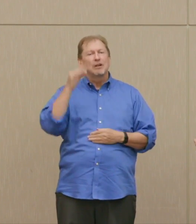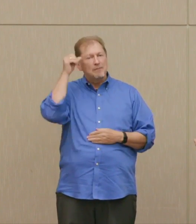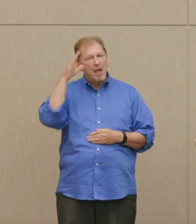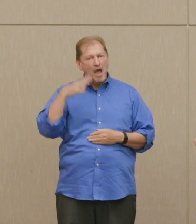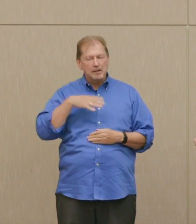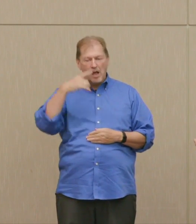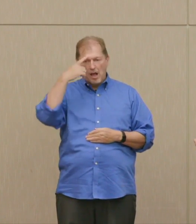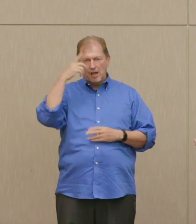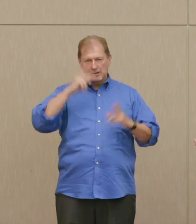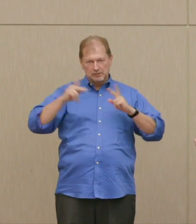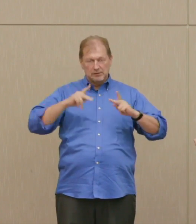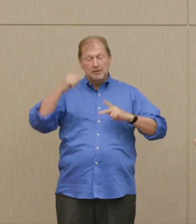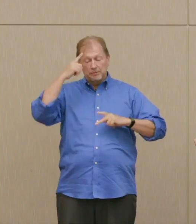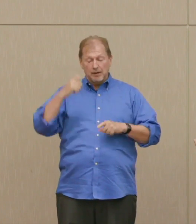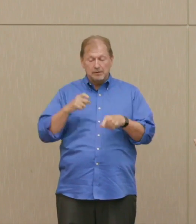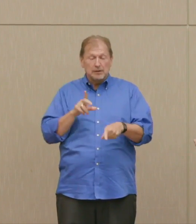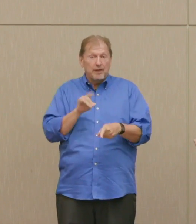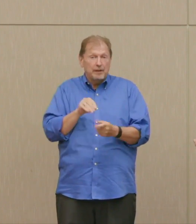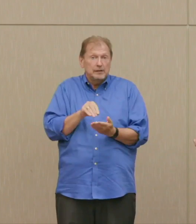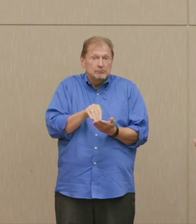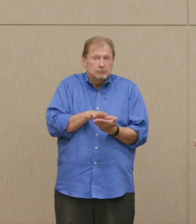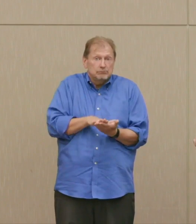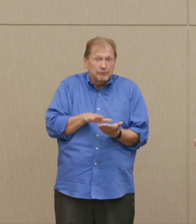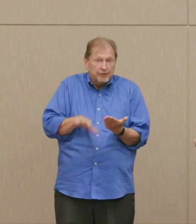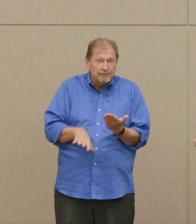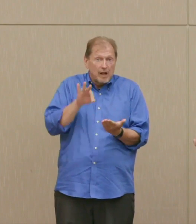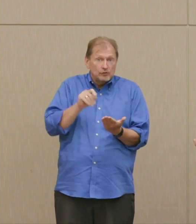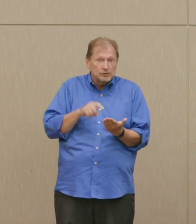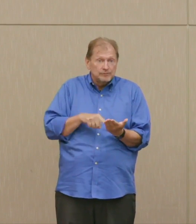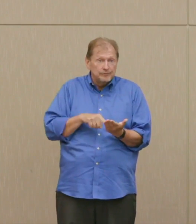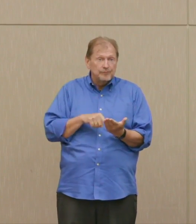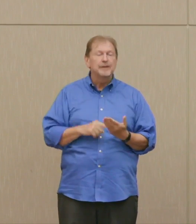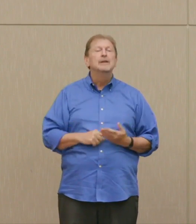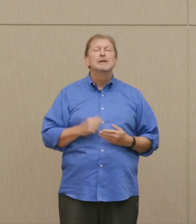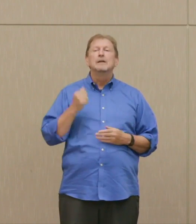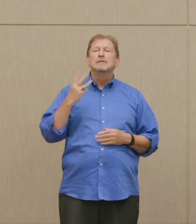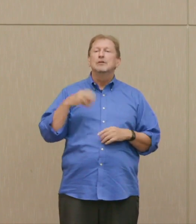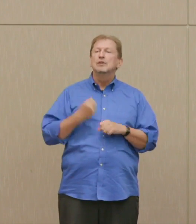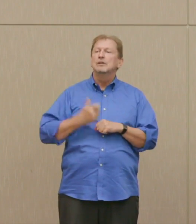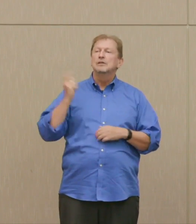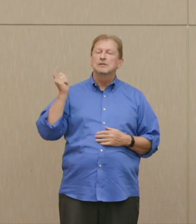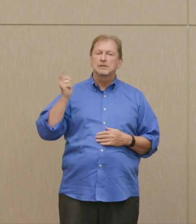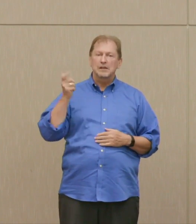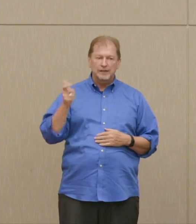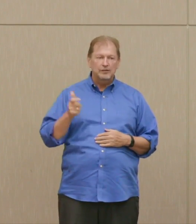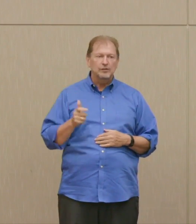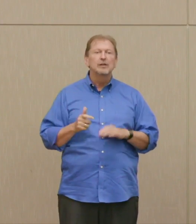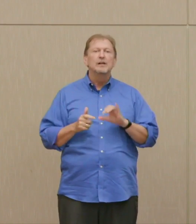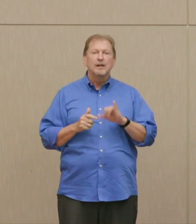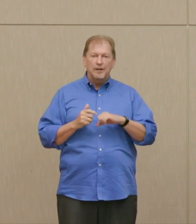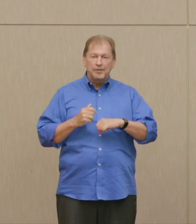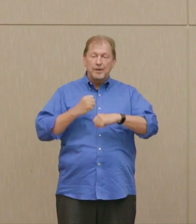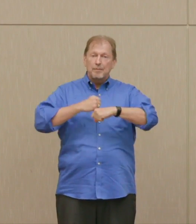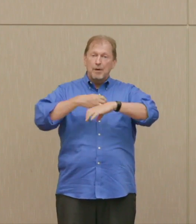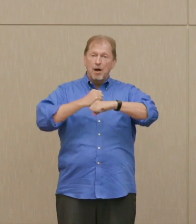As I say some years later, a couple years later, the bomb allegedly end the war.